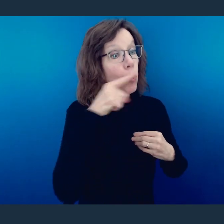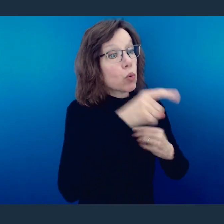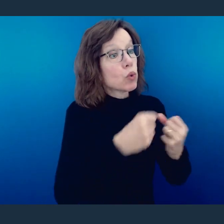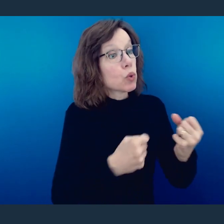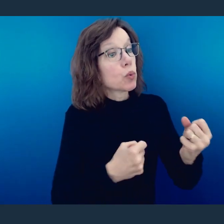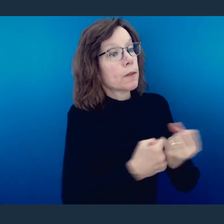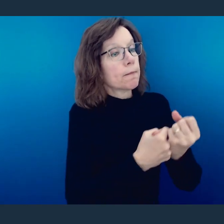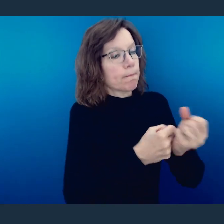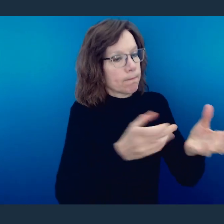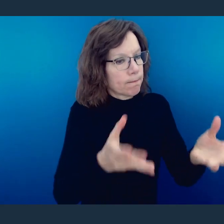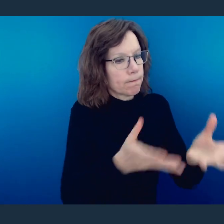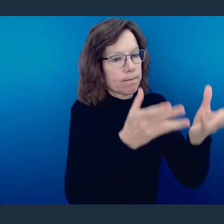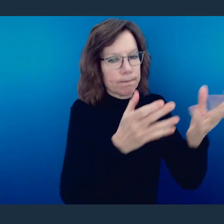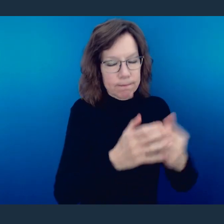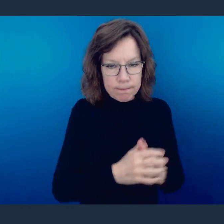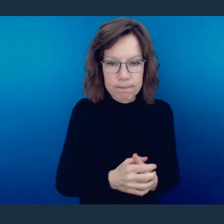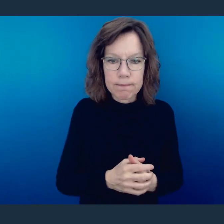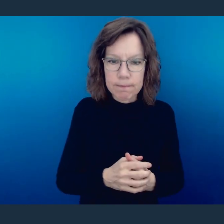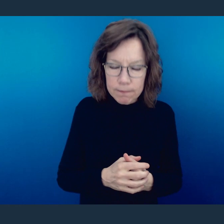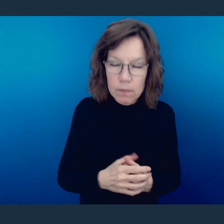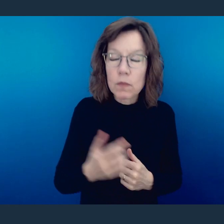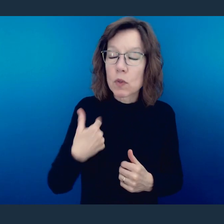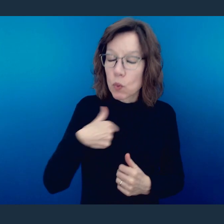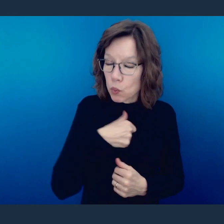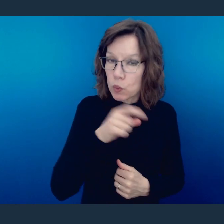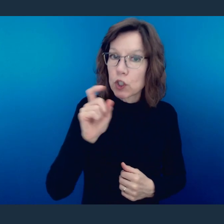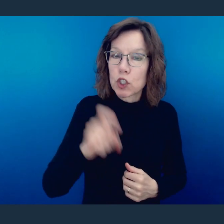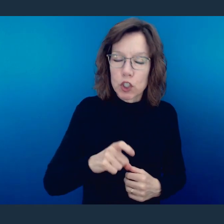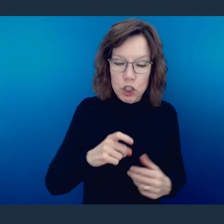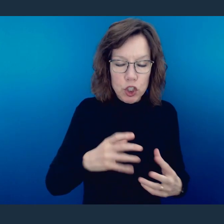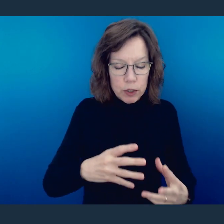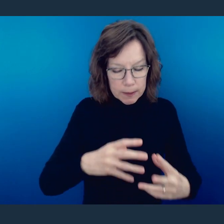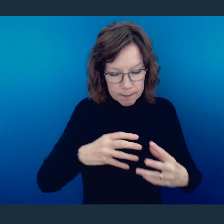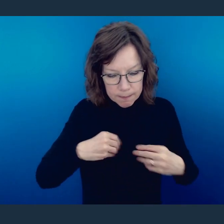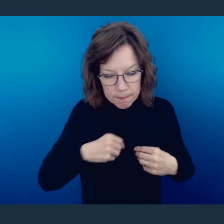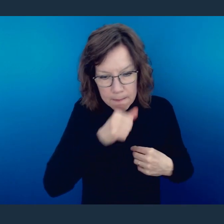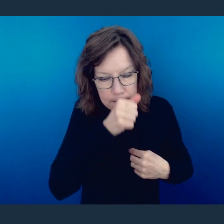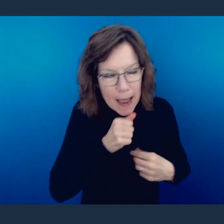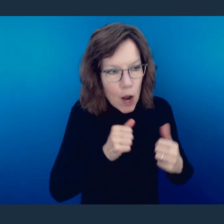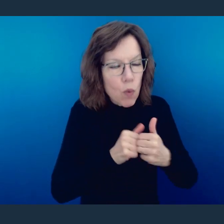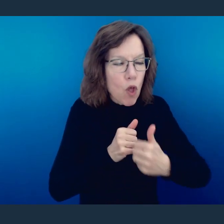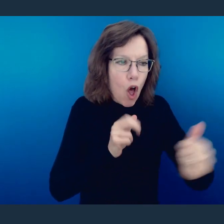But that's not the only thing. Not only are we meant to bear with one another. We're meant